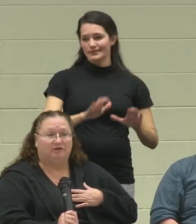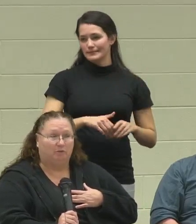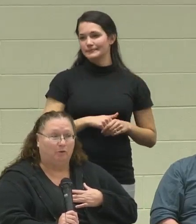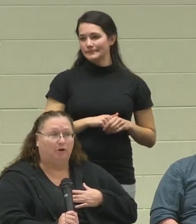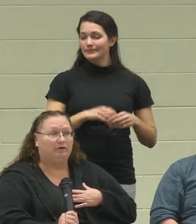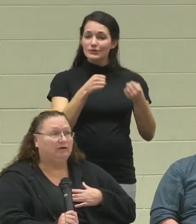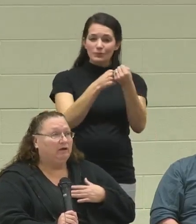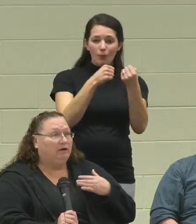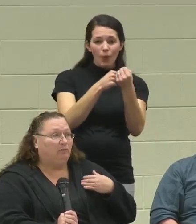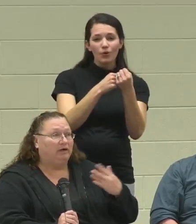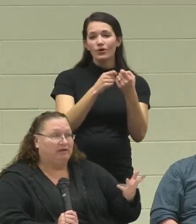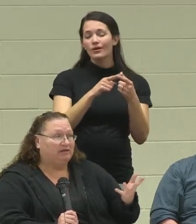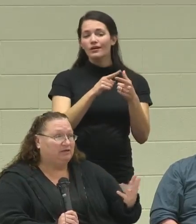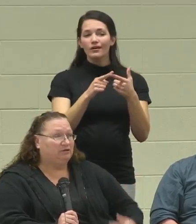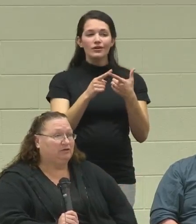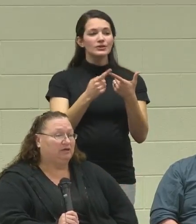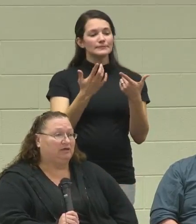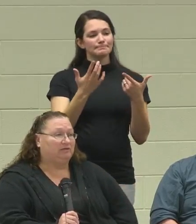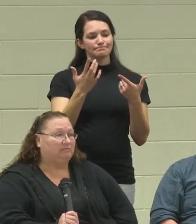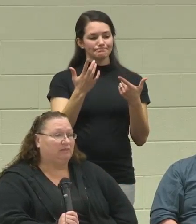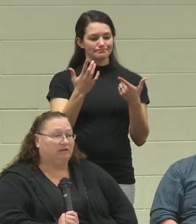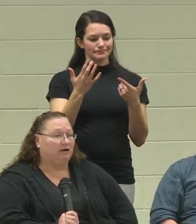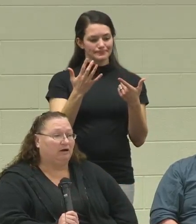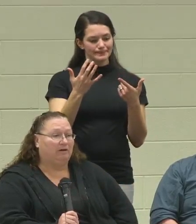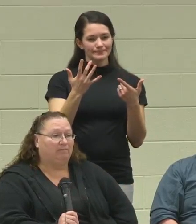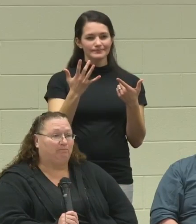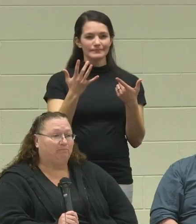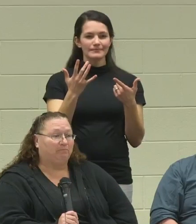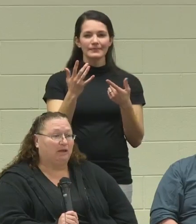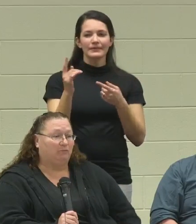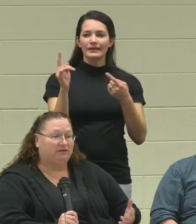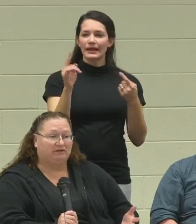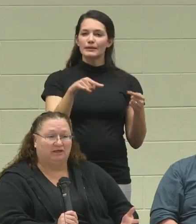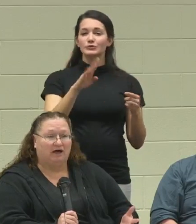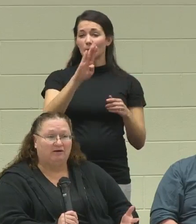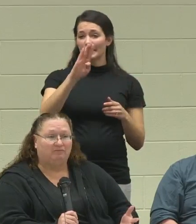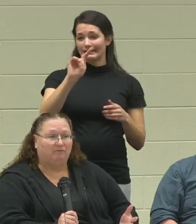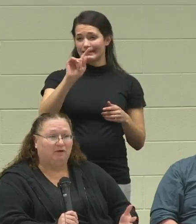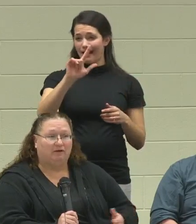The support, bringing us into the Bridges to Life.